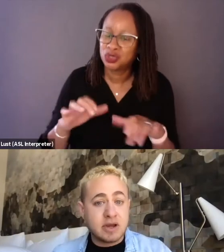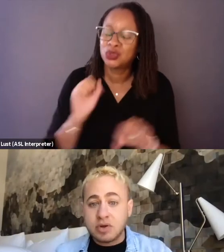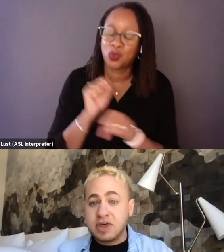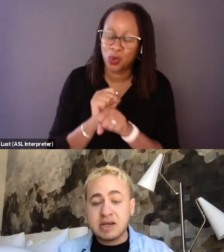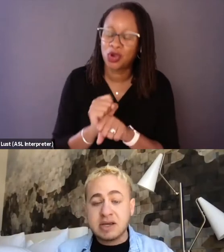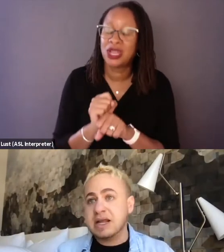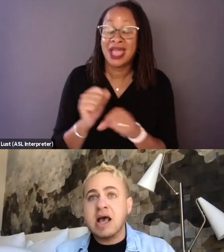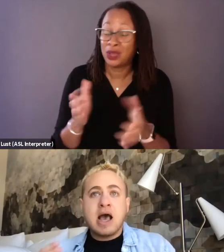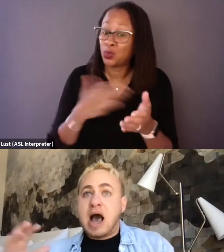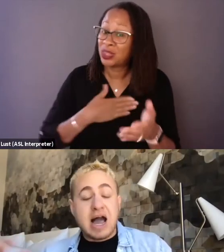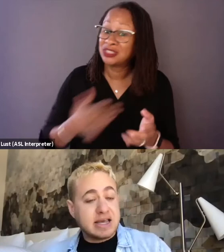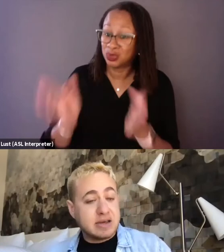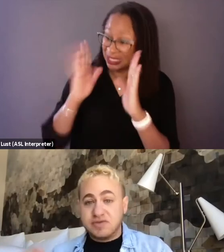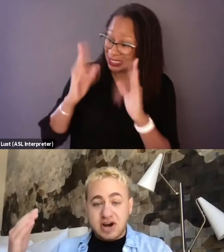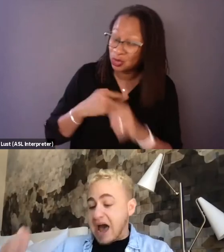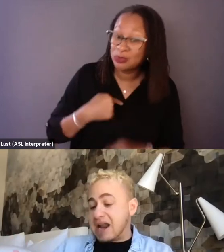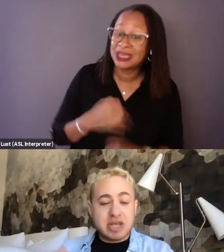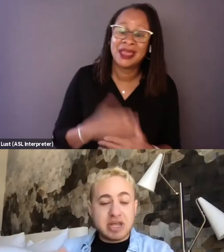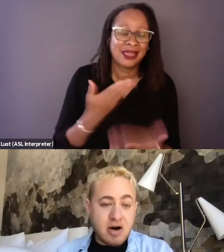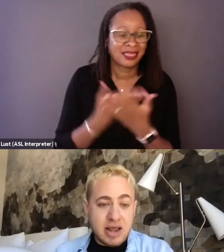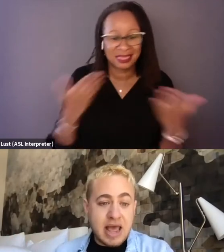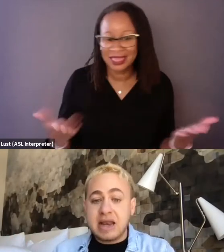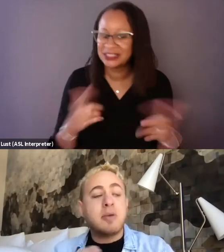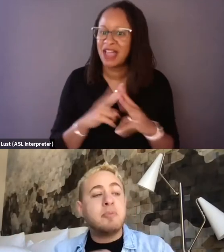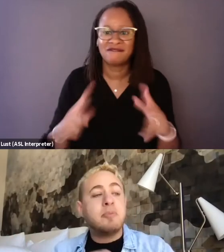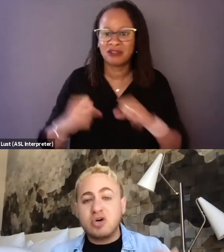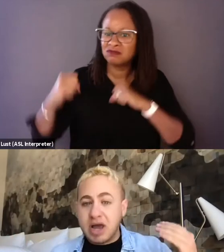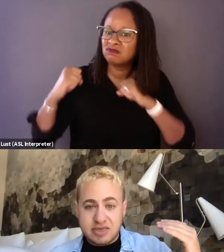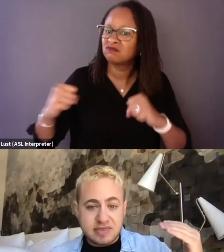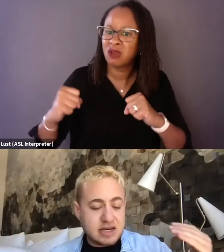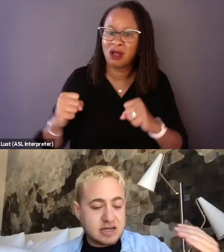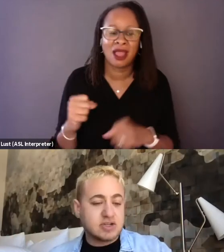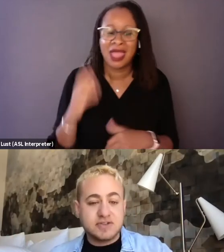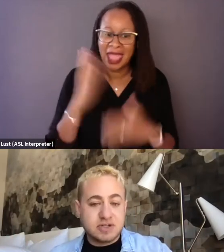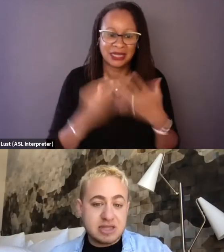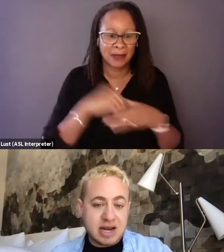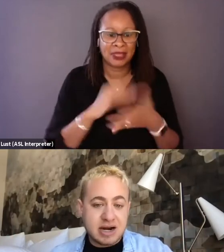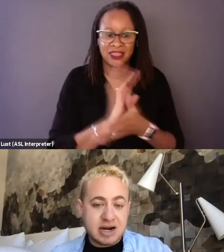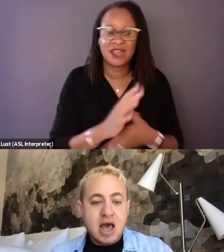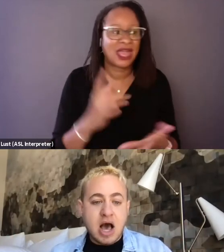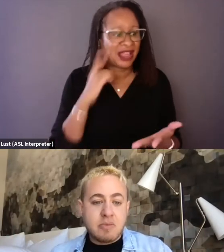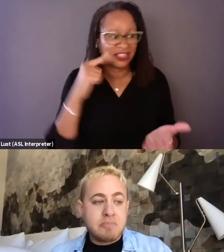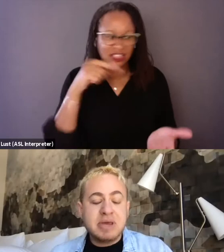And there were things that I was very adamant on, ended up in the film. I think they deserve to be there